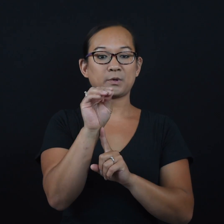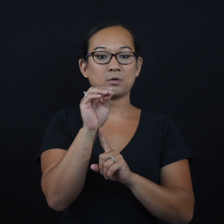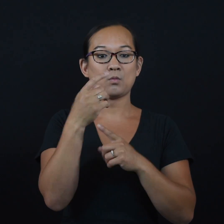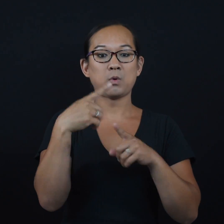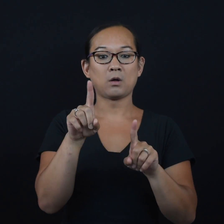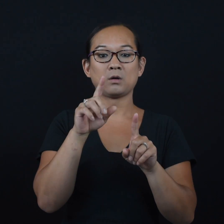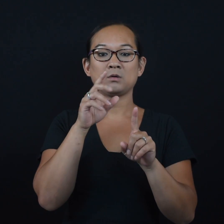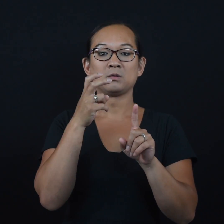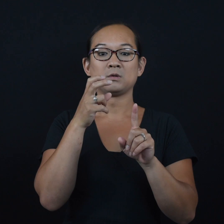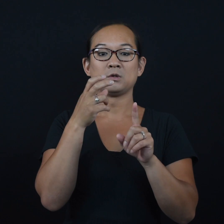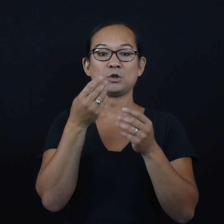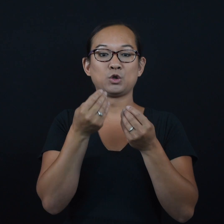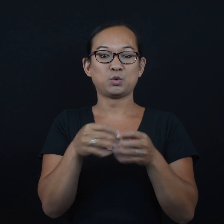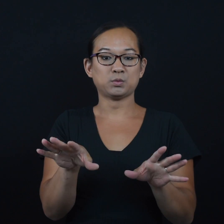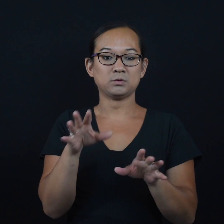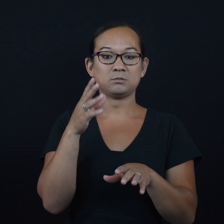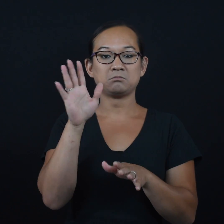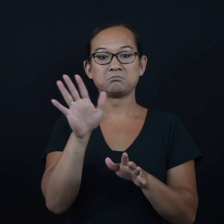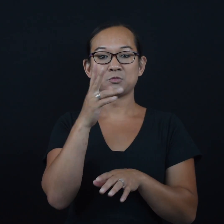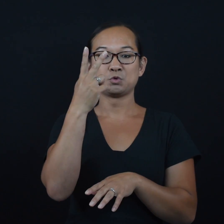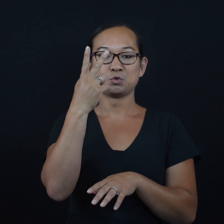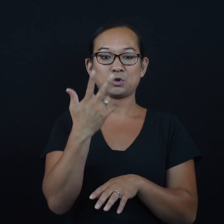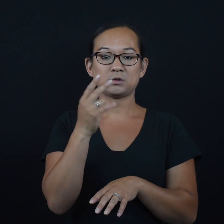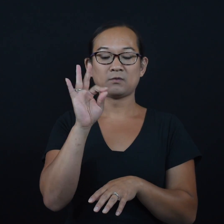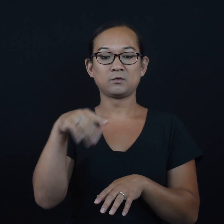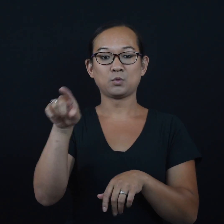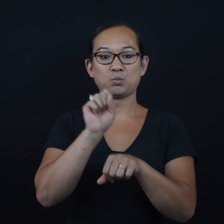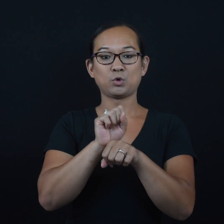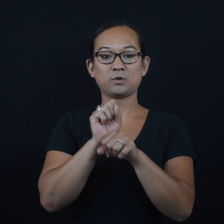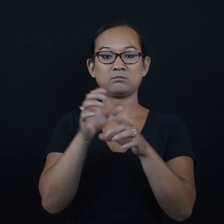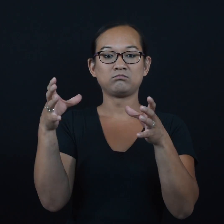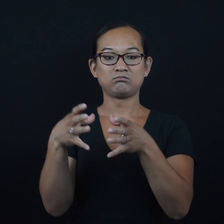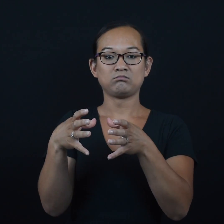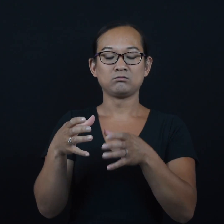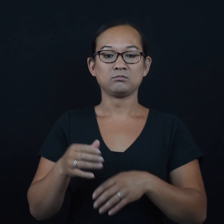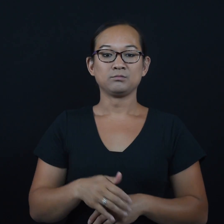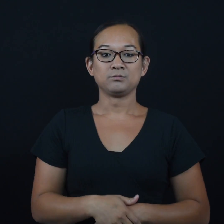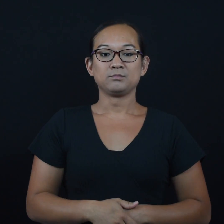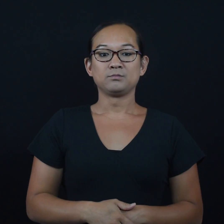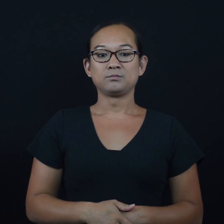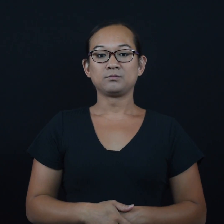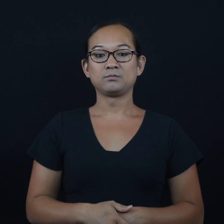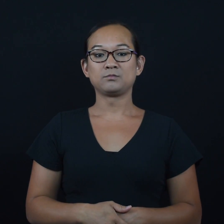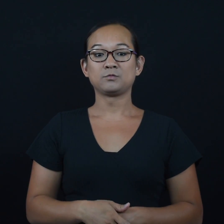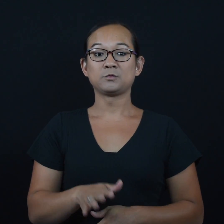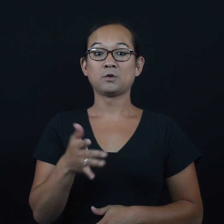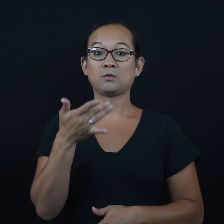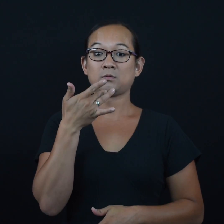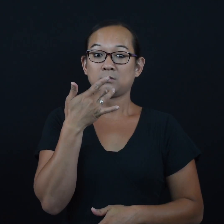while losing as much as two-thirds of the workforce.